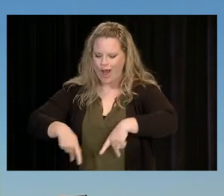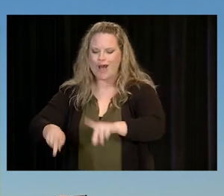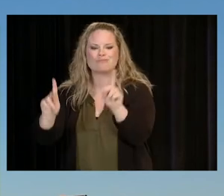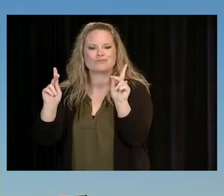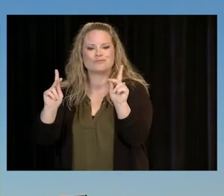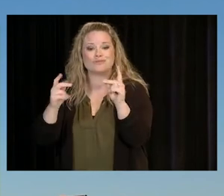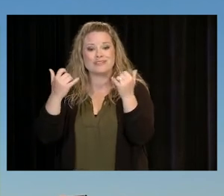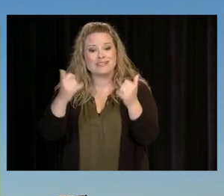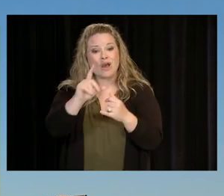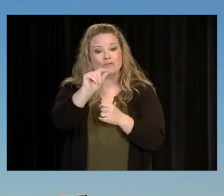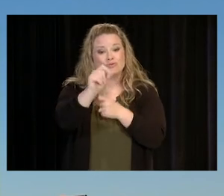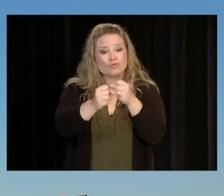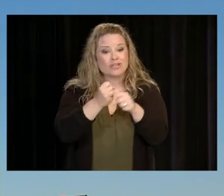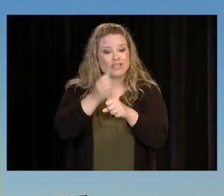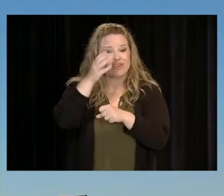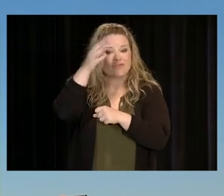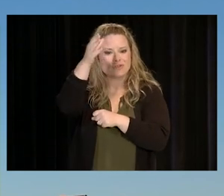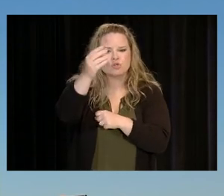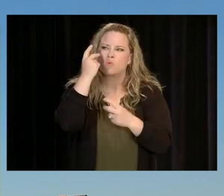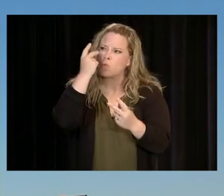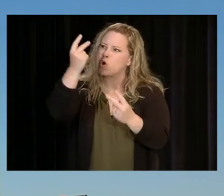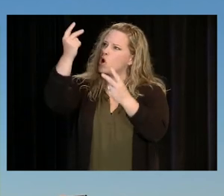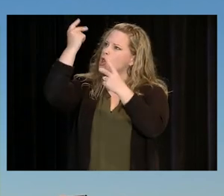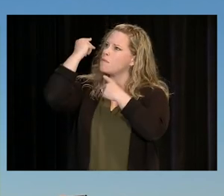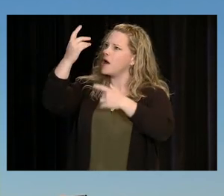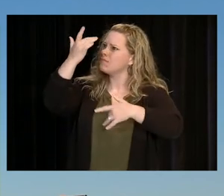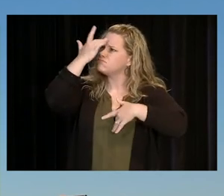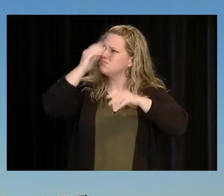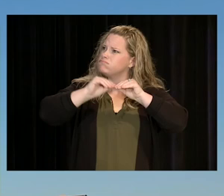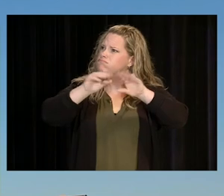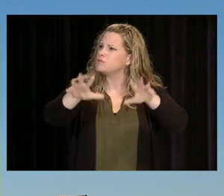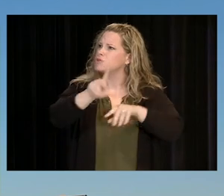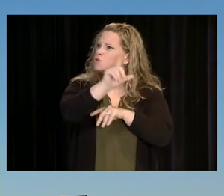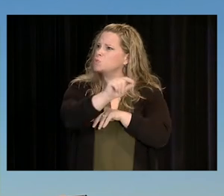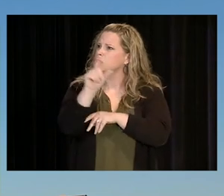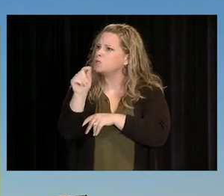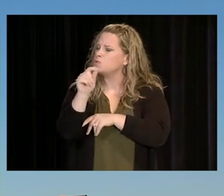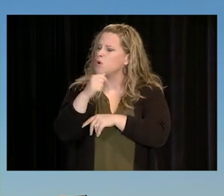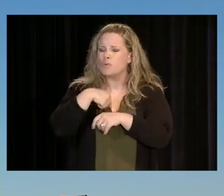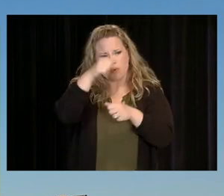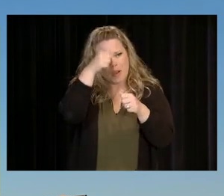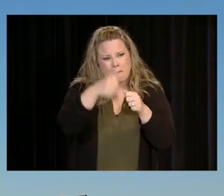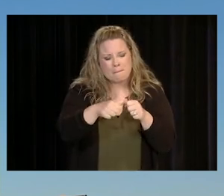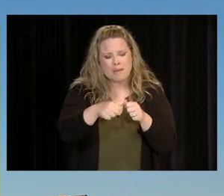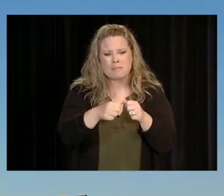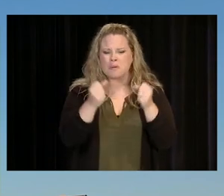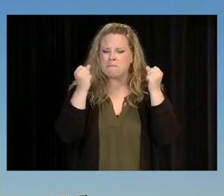AND IN 20 YEARS WE'LL LOOK BACK AT THE PANDEMIC OF 2020 AND REALIZE THAT THERE WERE 20, 30,